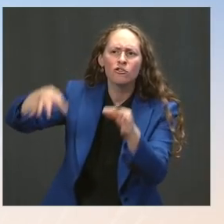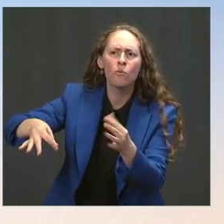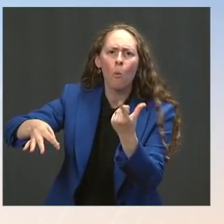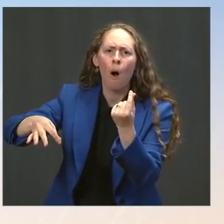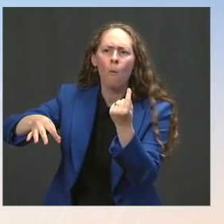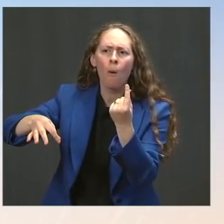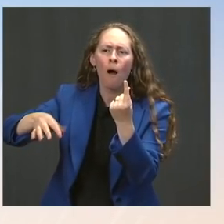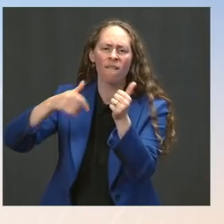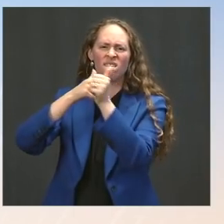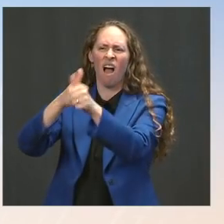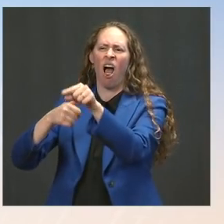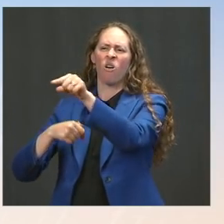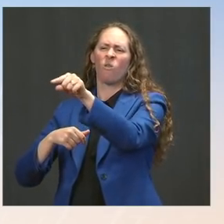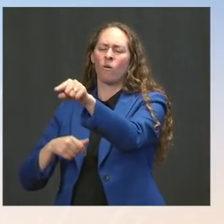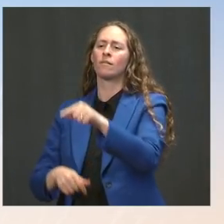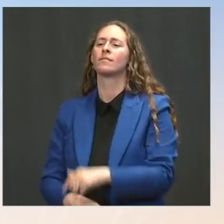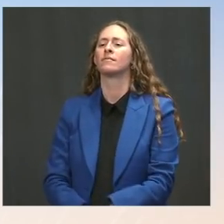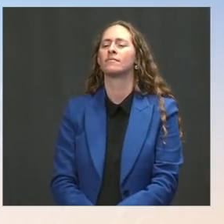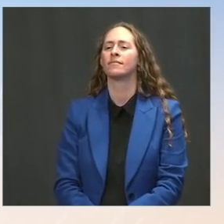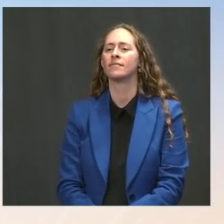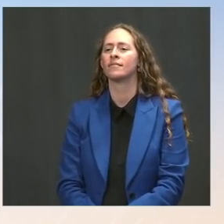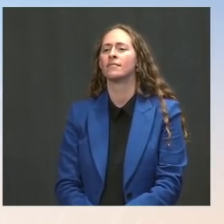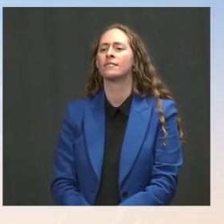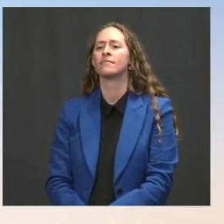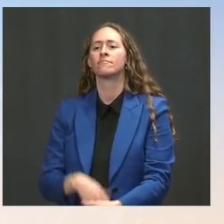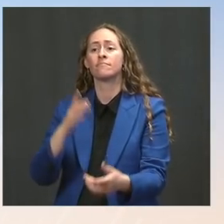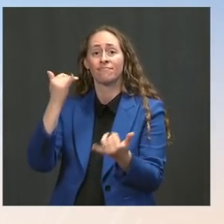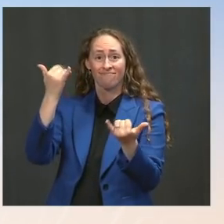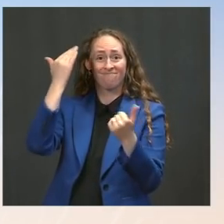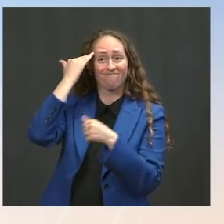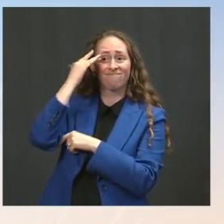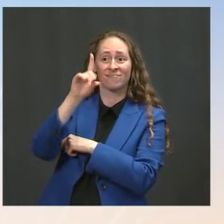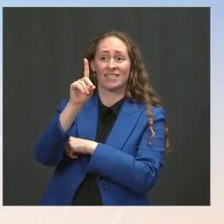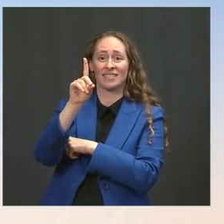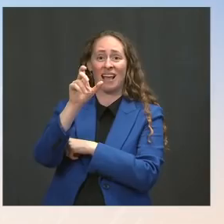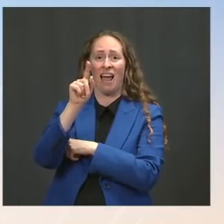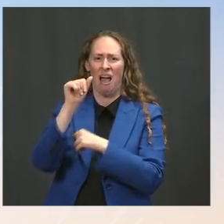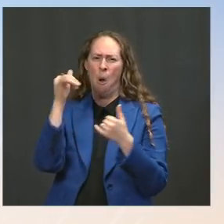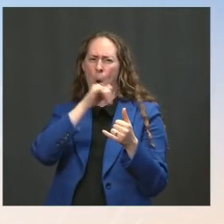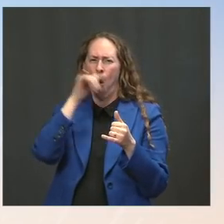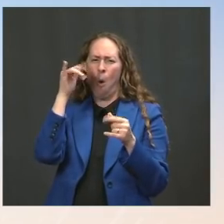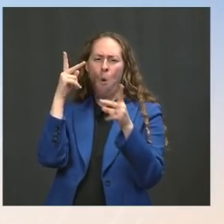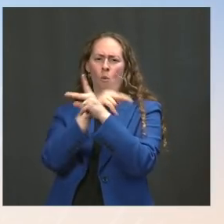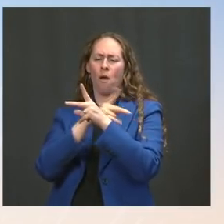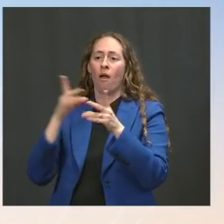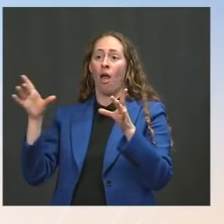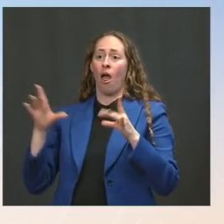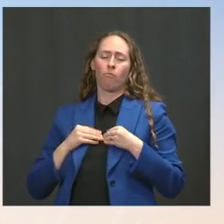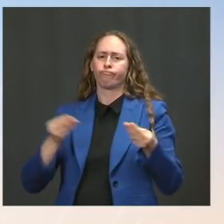that the Delta variant is more transmissible and is spreading around the world.